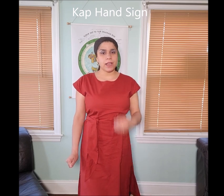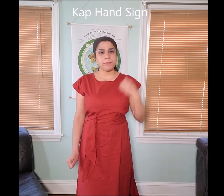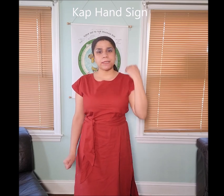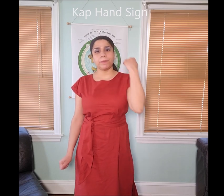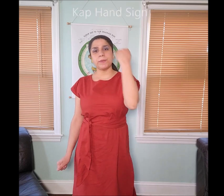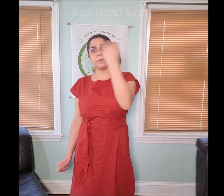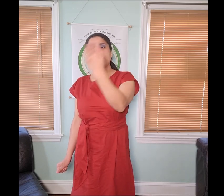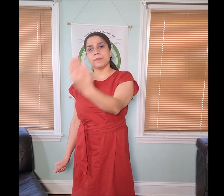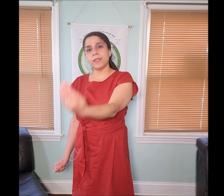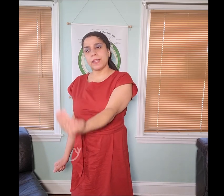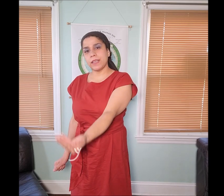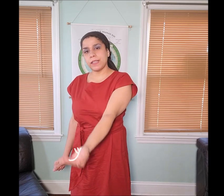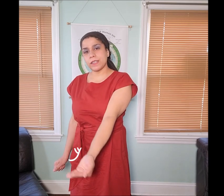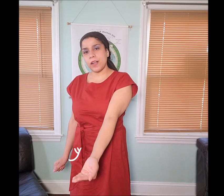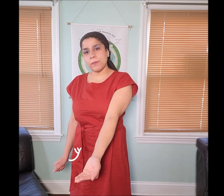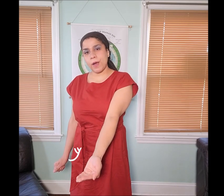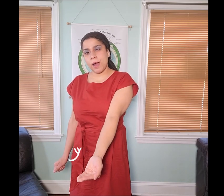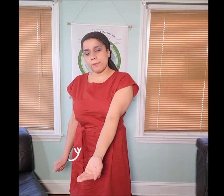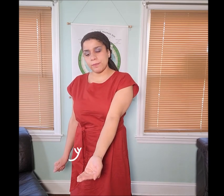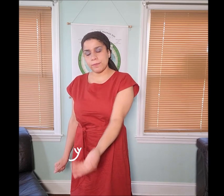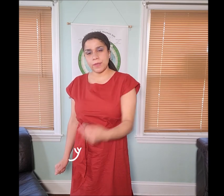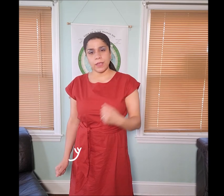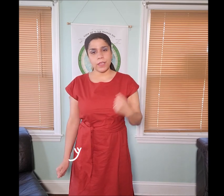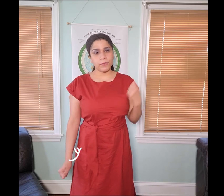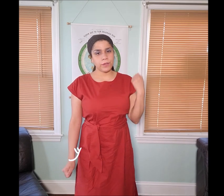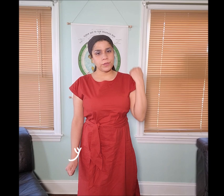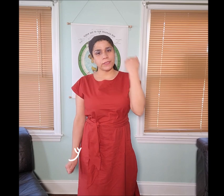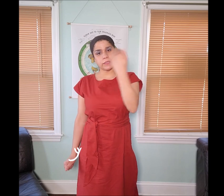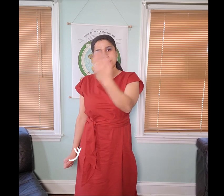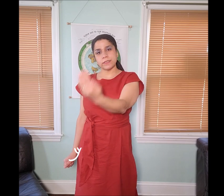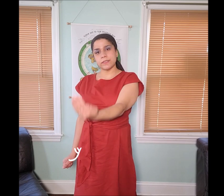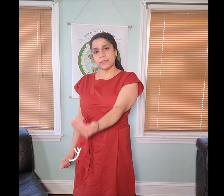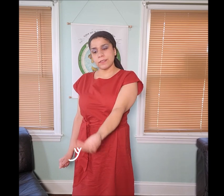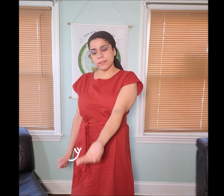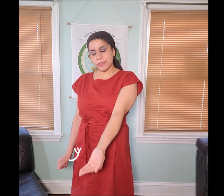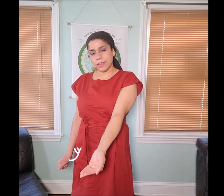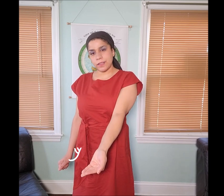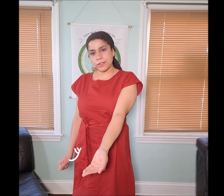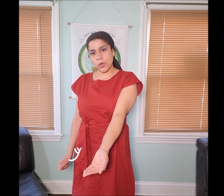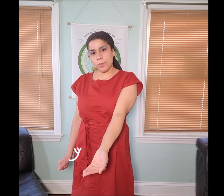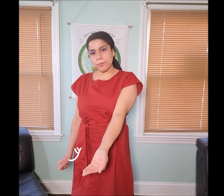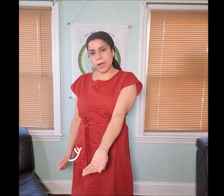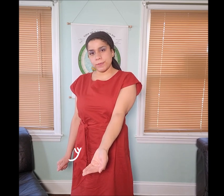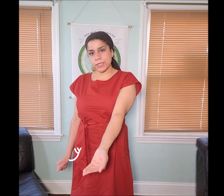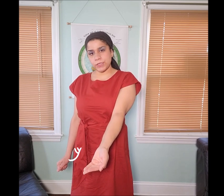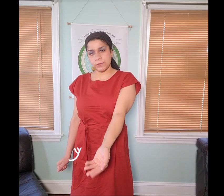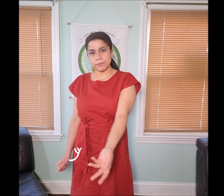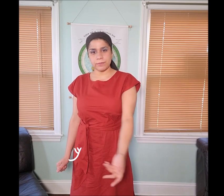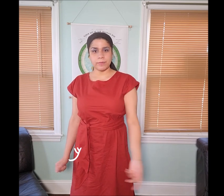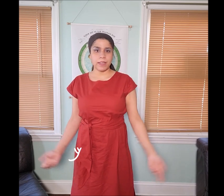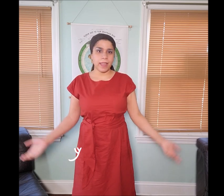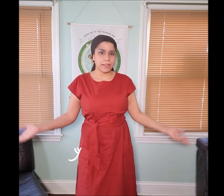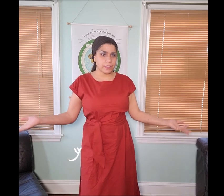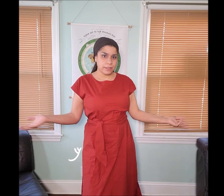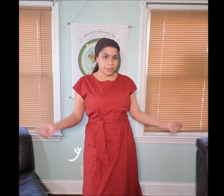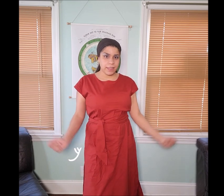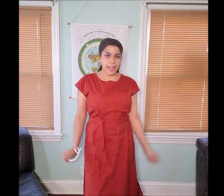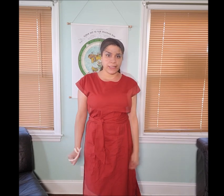The "𐤊" symbol is called the palm. If you notice it's an open palm gesture and it's that simple.